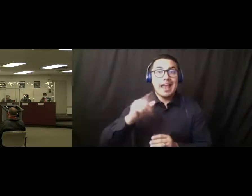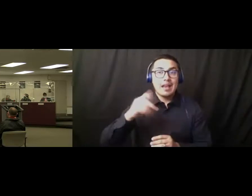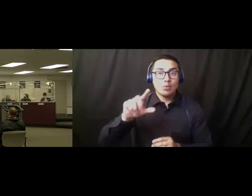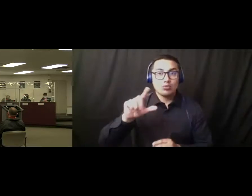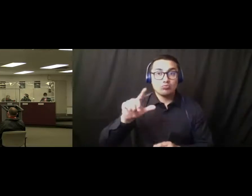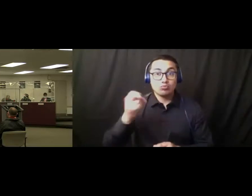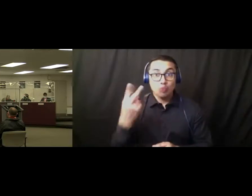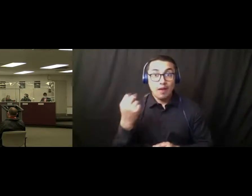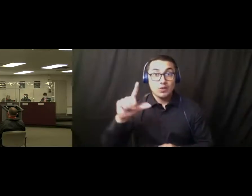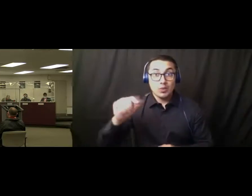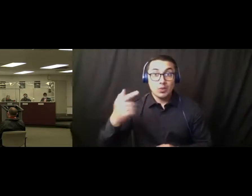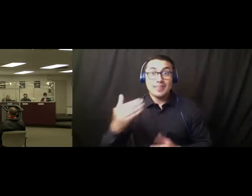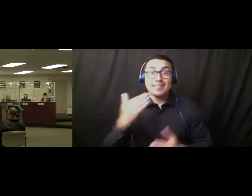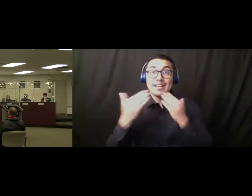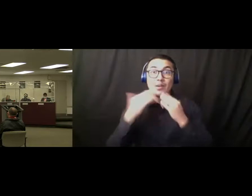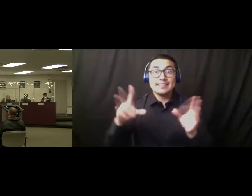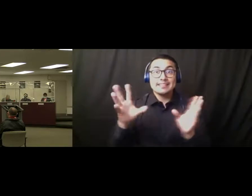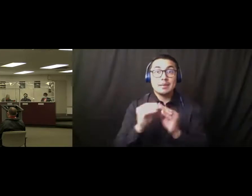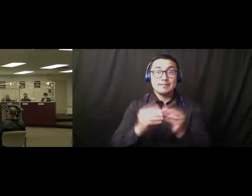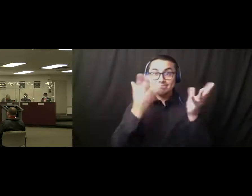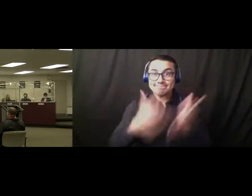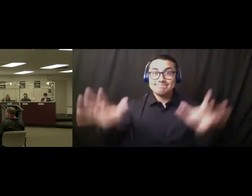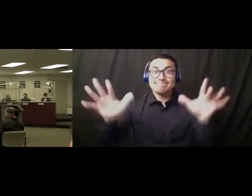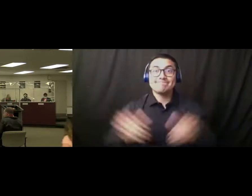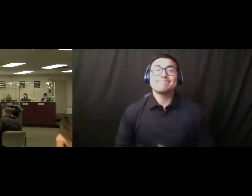Thank you and this meeting is adjourned. Sorry about that.